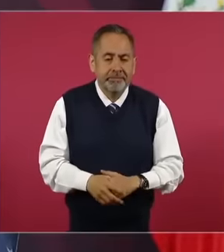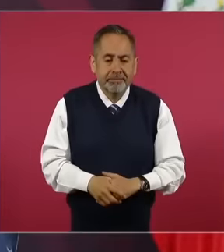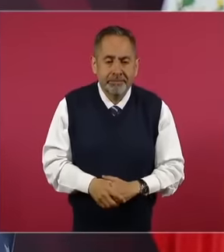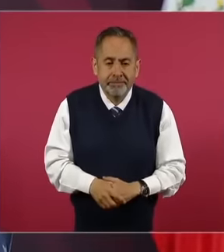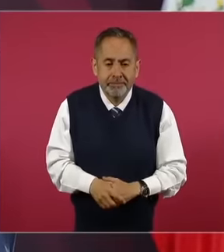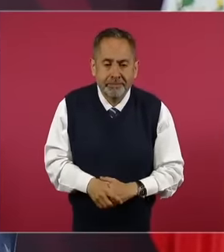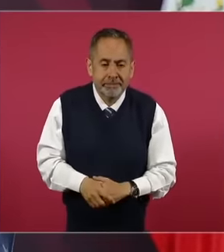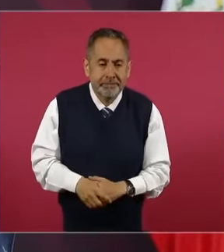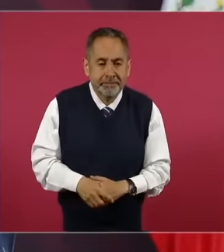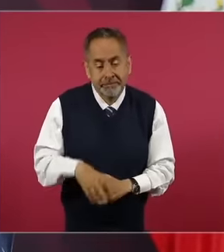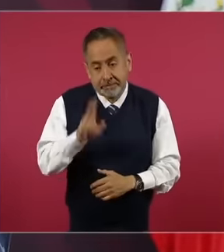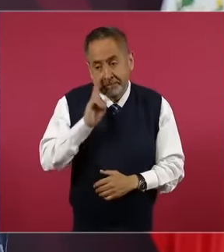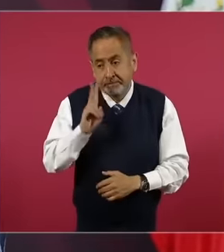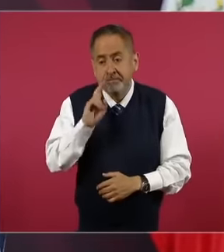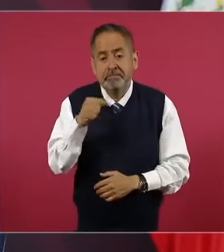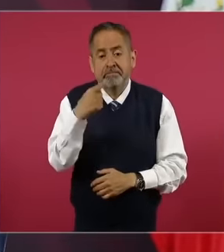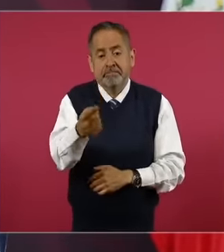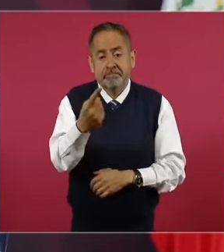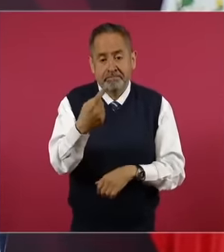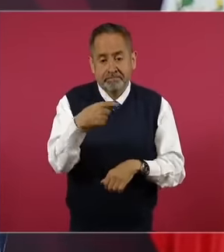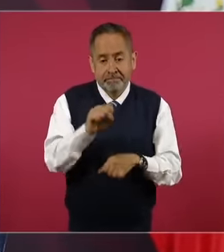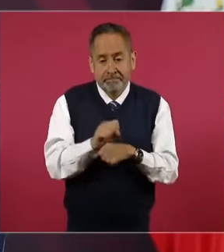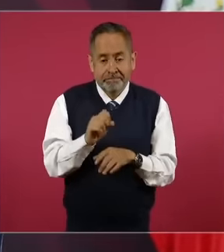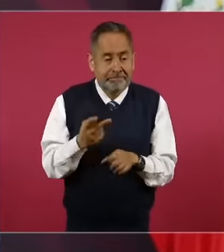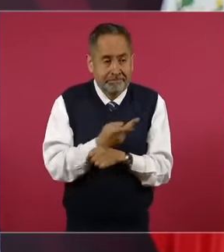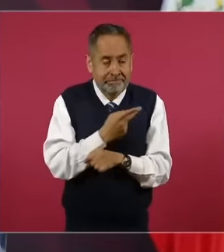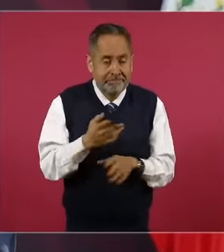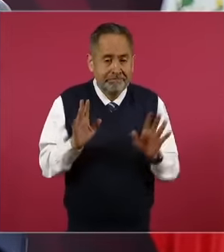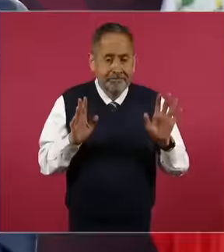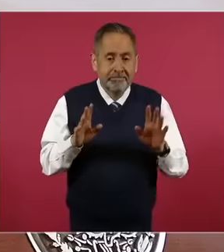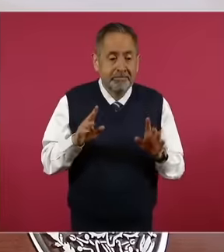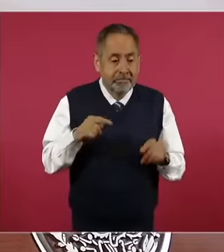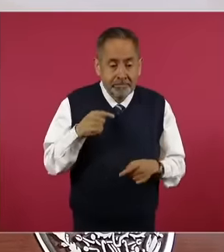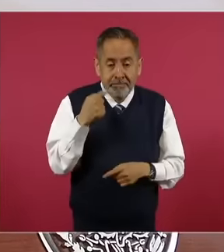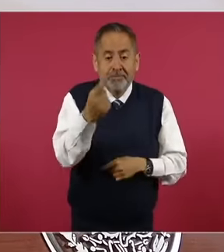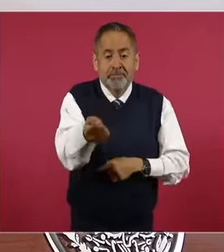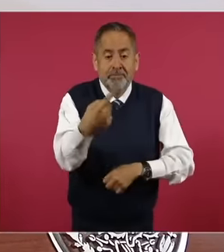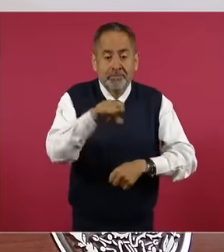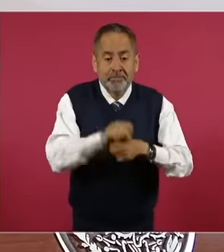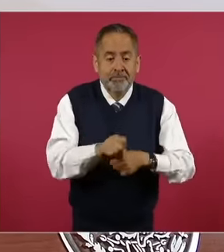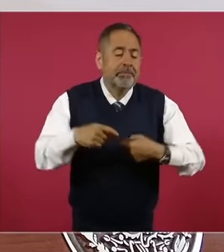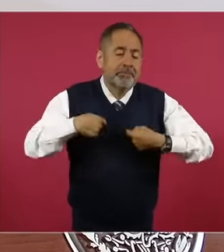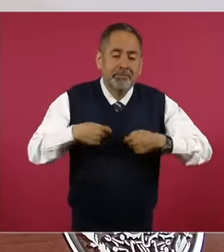who knows how I will end up by then because I will already